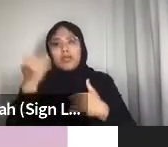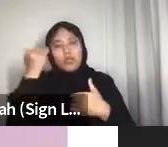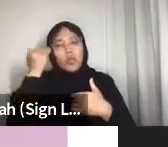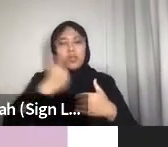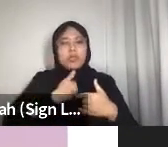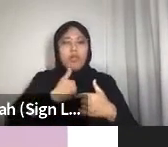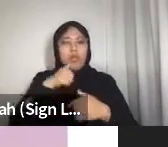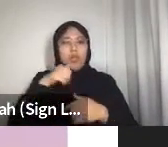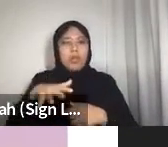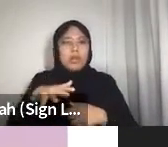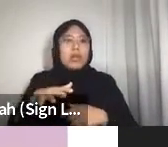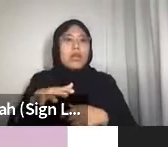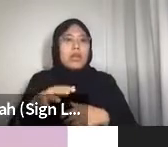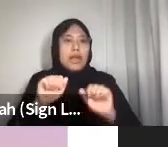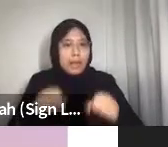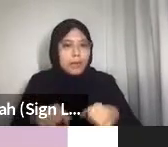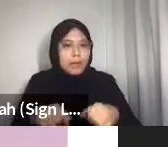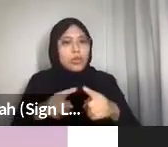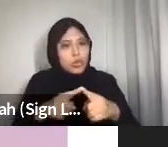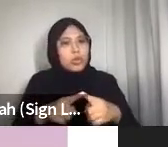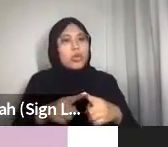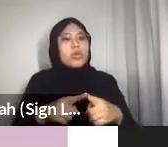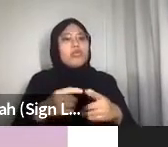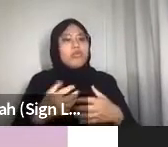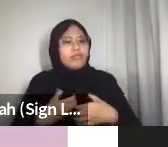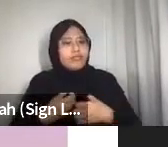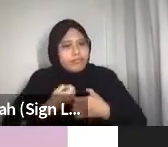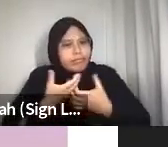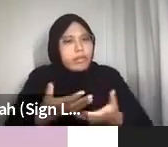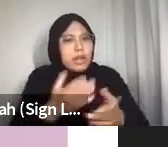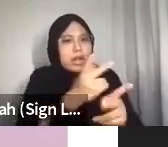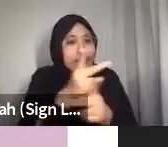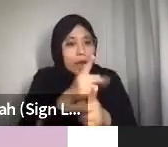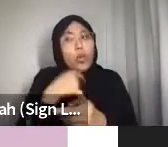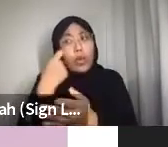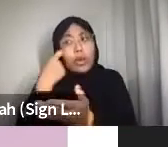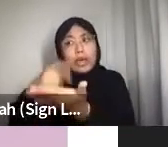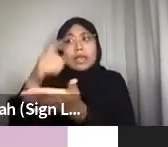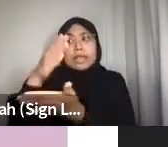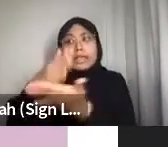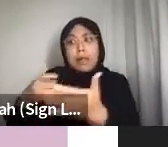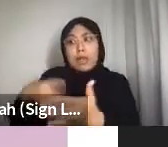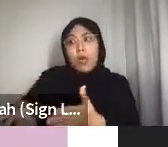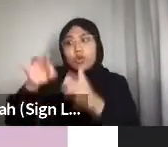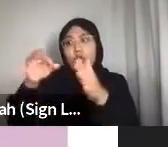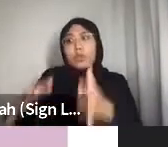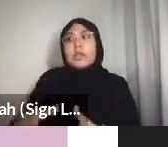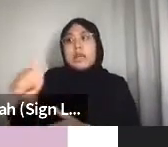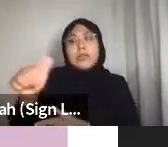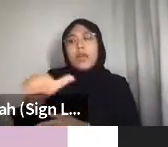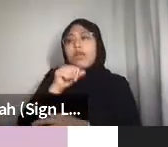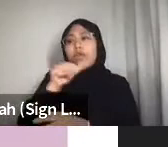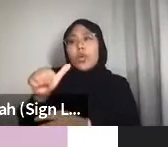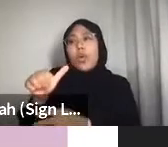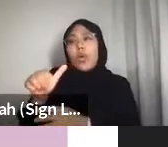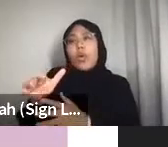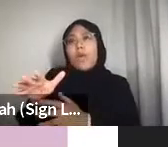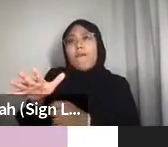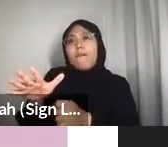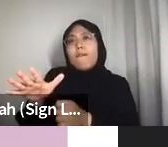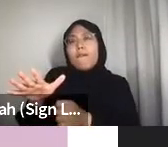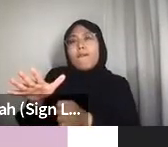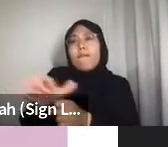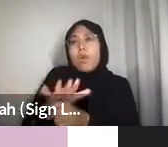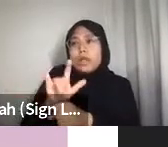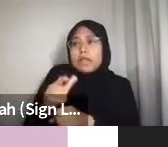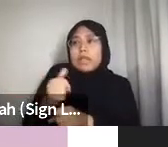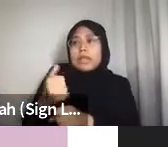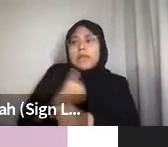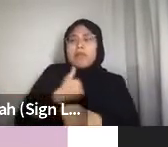We also recognise that some of our contributors do not explicitly identify as ecofeminist and that’s fine as well.